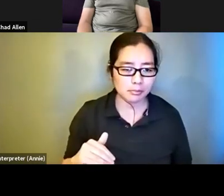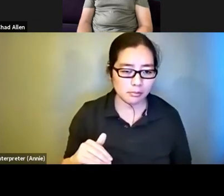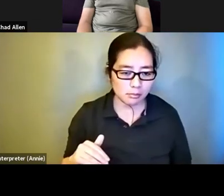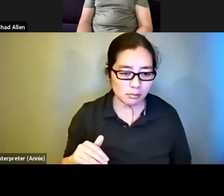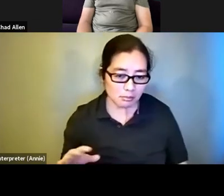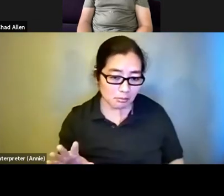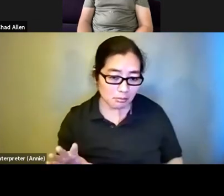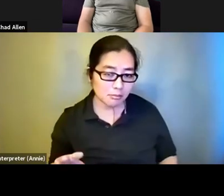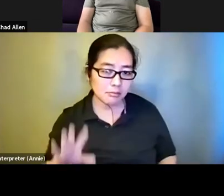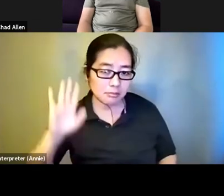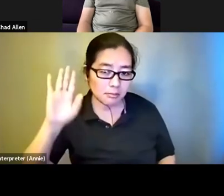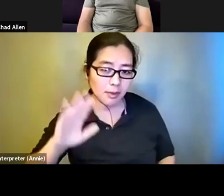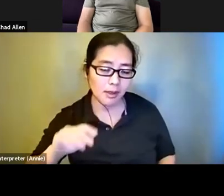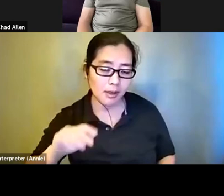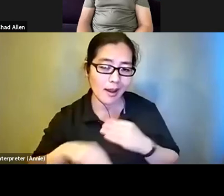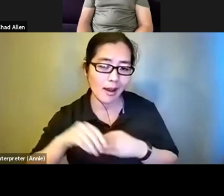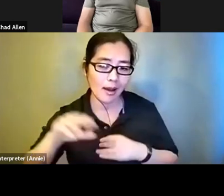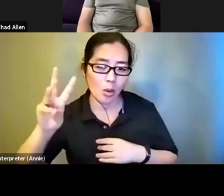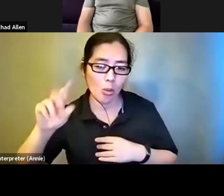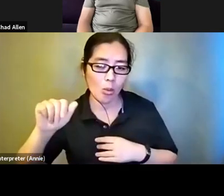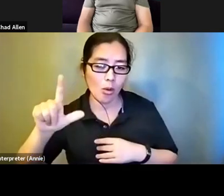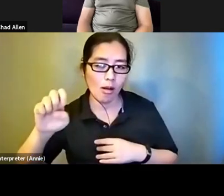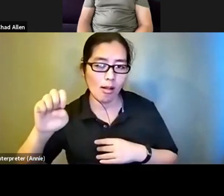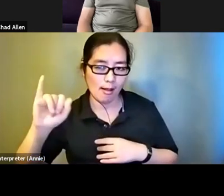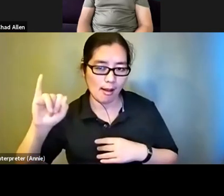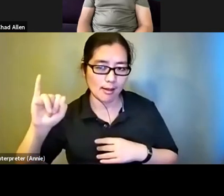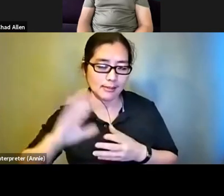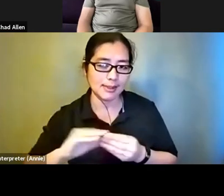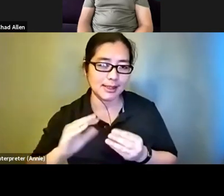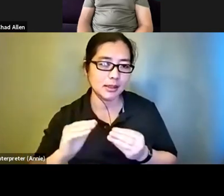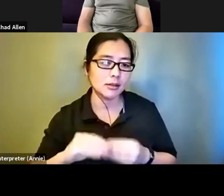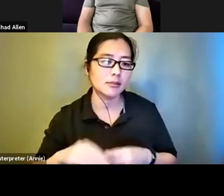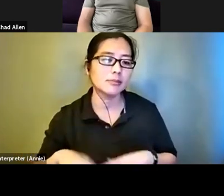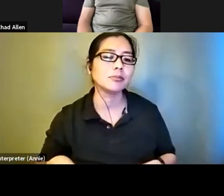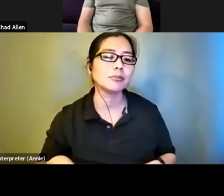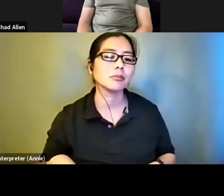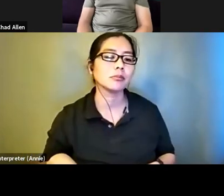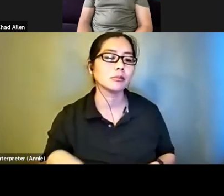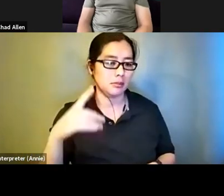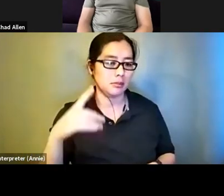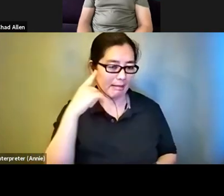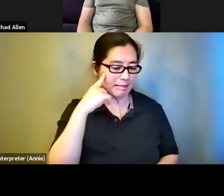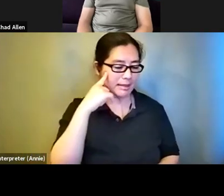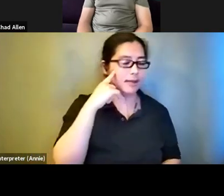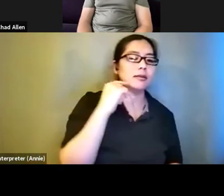, this is Walei. I think that there is a lot of